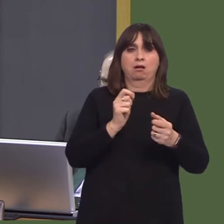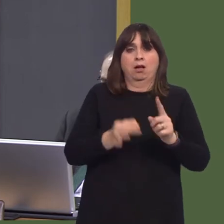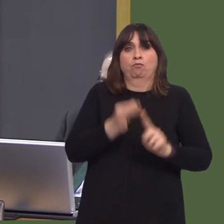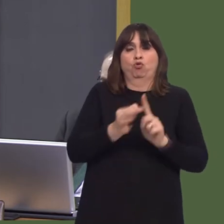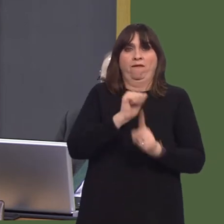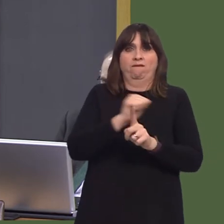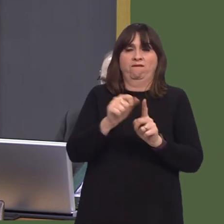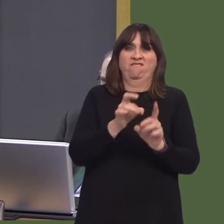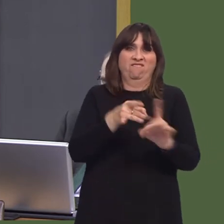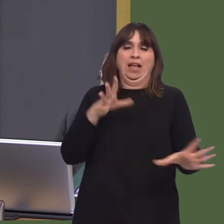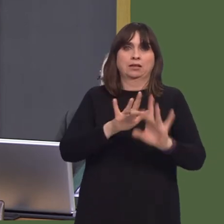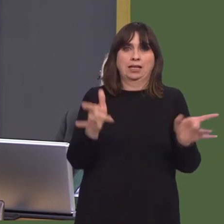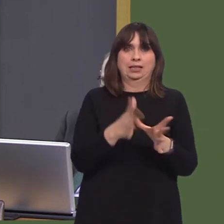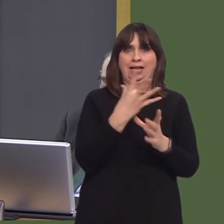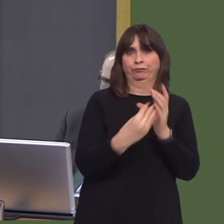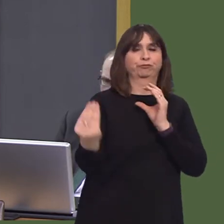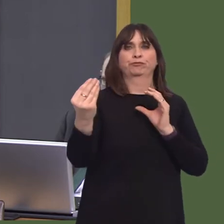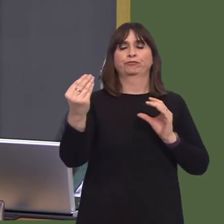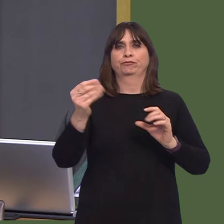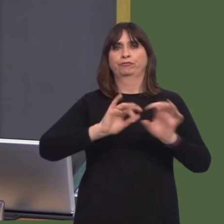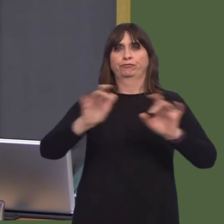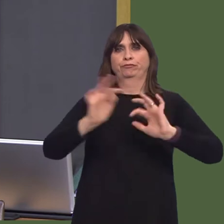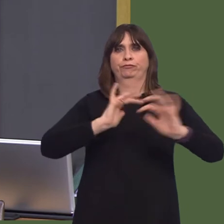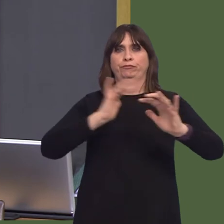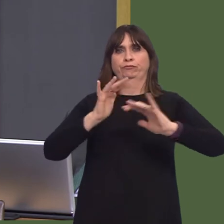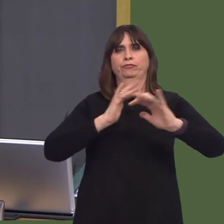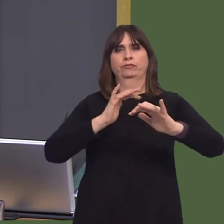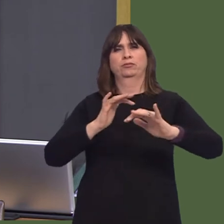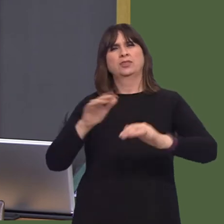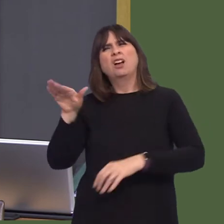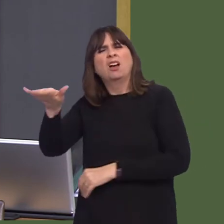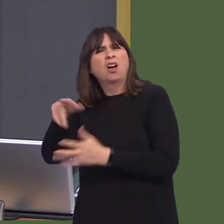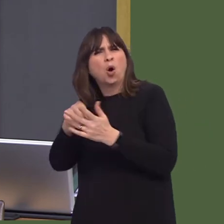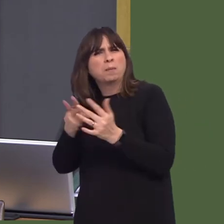land supply to meet local demand for housing and to monitor this on an annual basis.